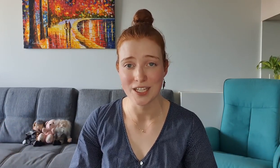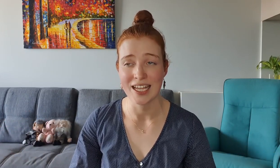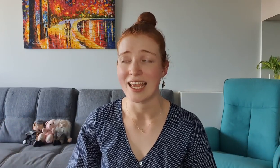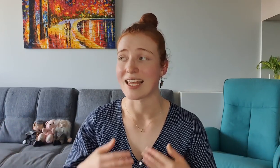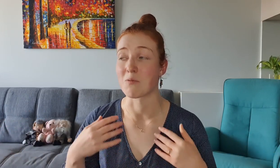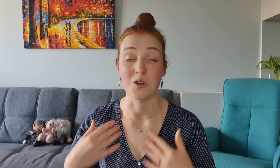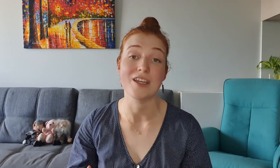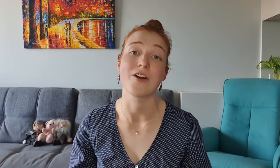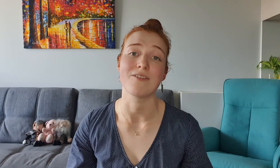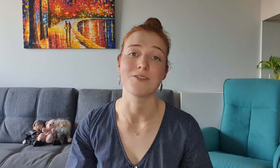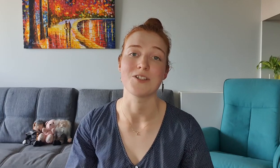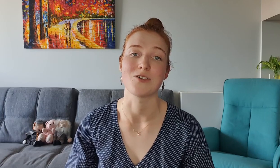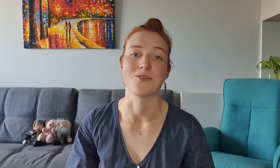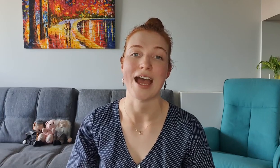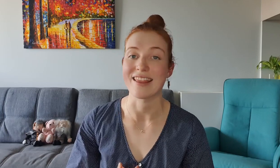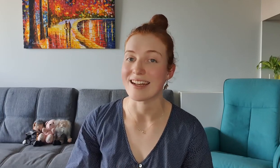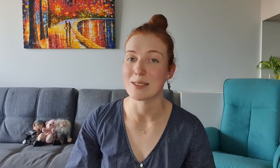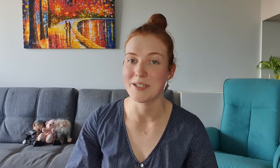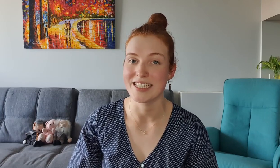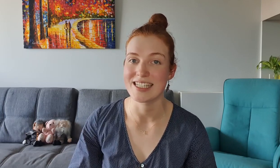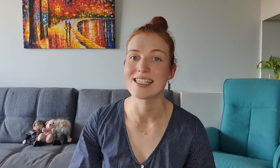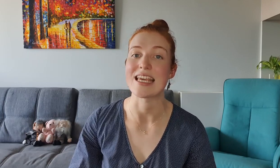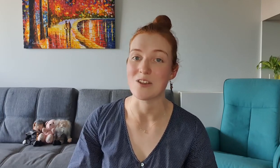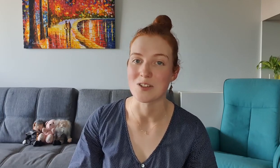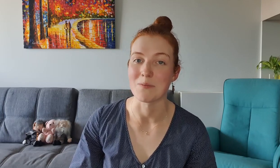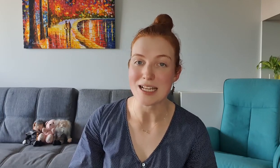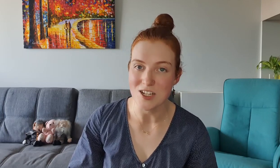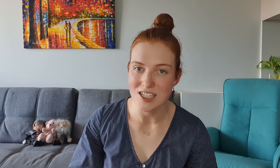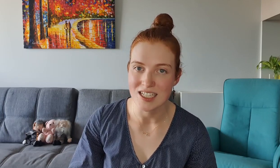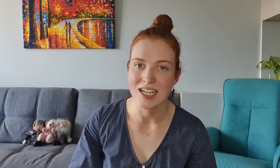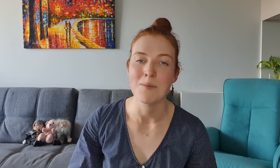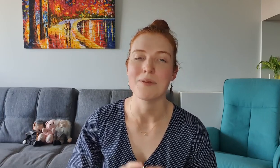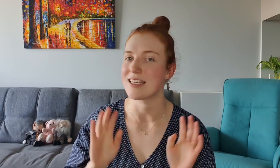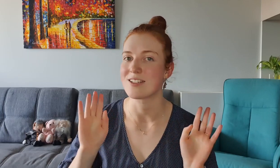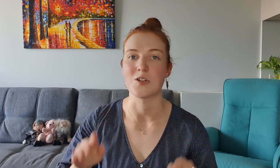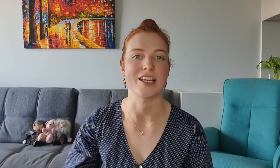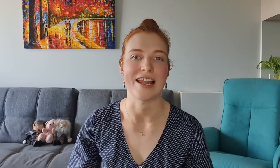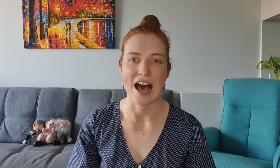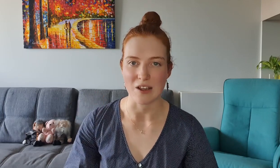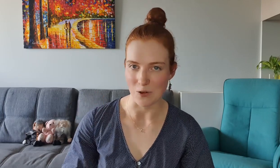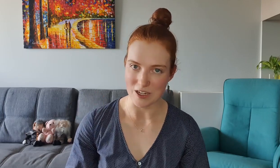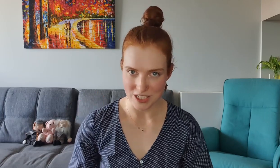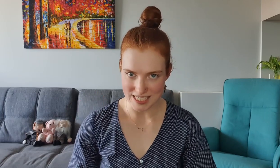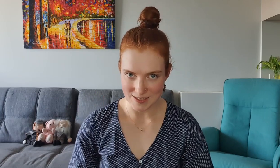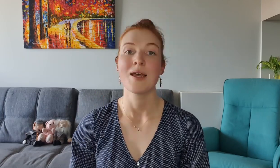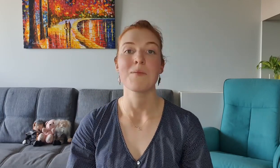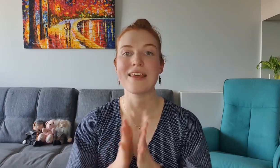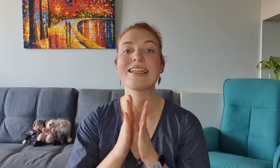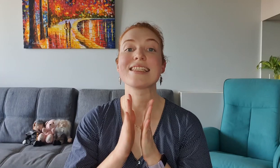and I'm really grateful to have had that experience, thank you so much Please go check that out if you're interested